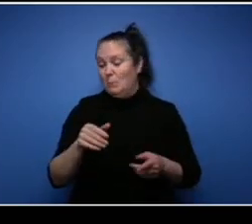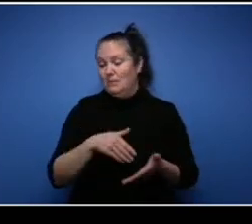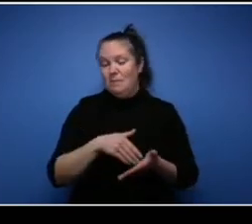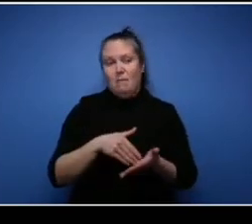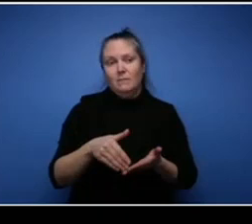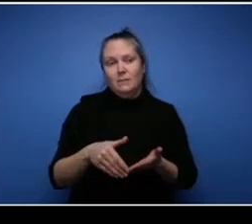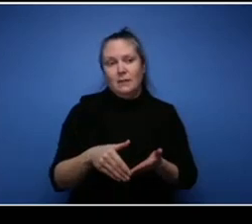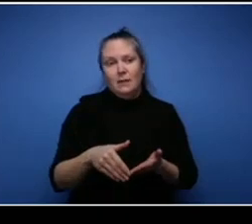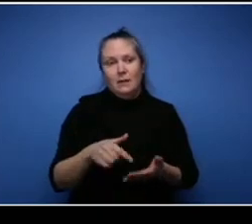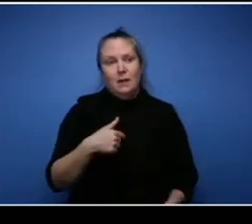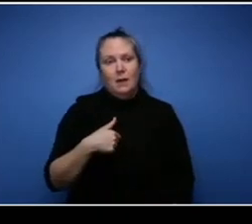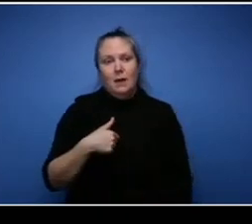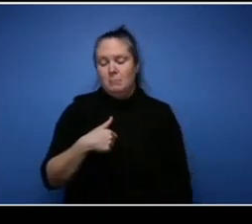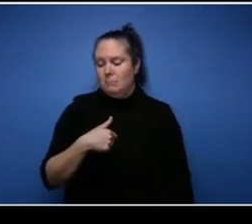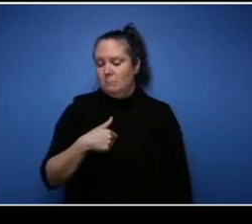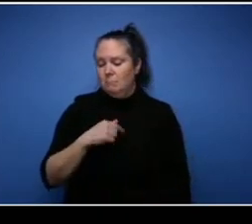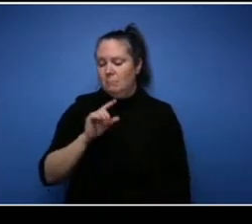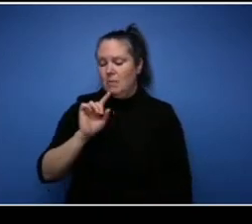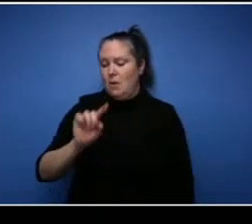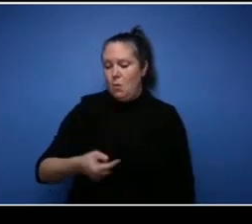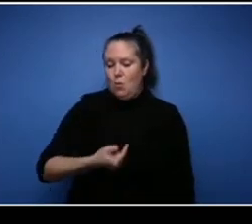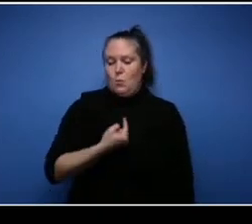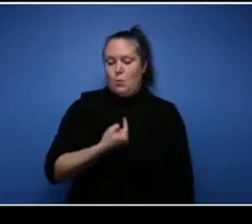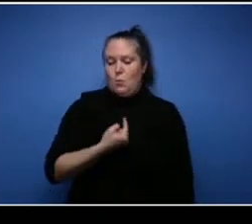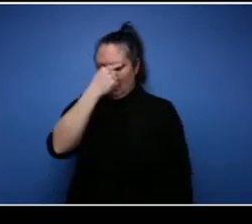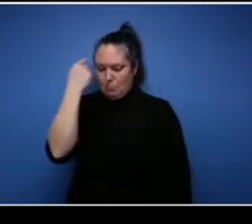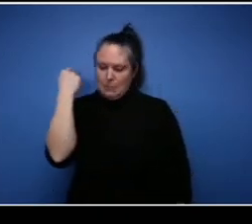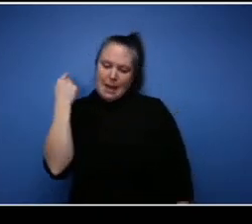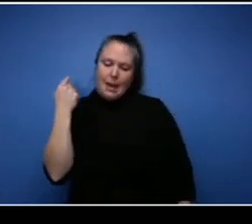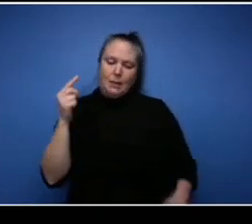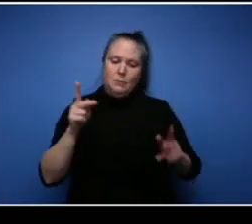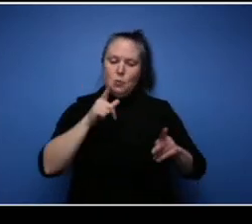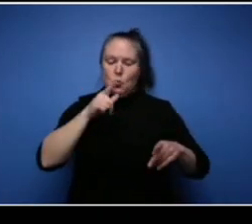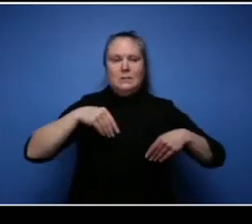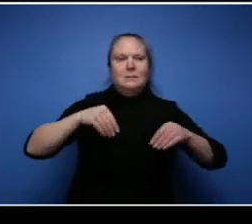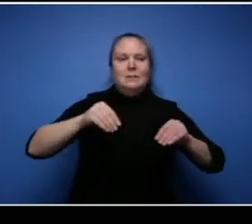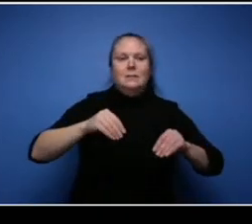Black you know vintage vendor, I talked to a lot of people before they see me and then